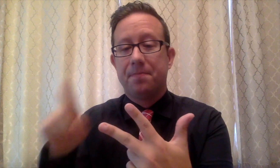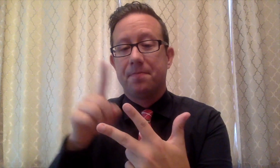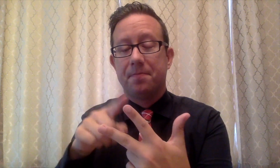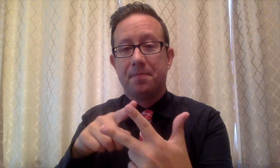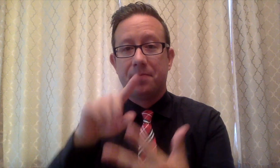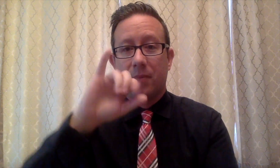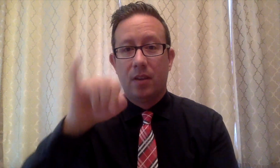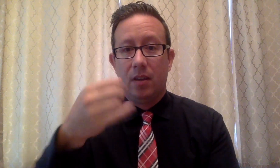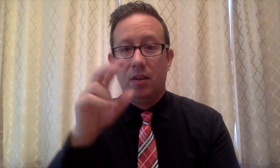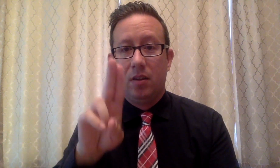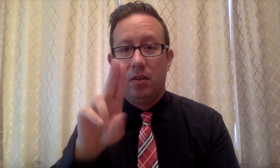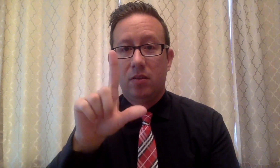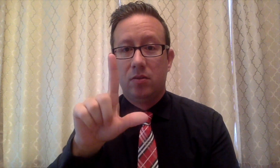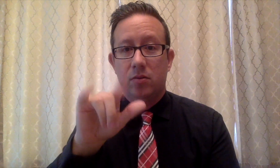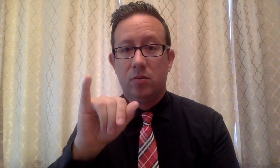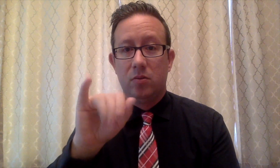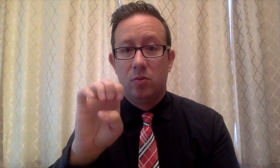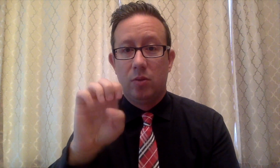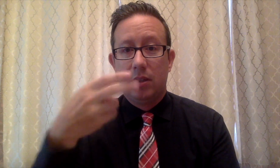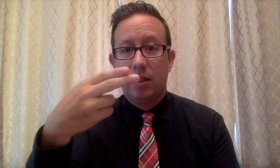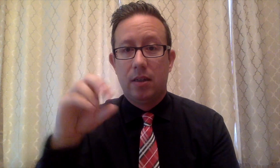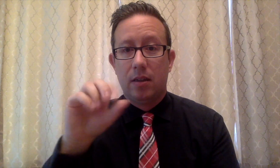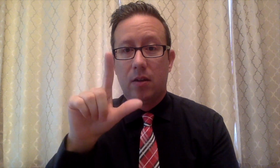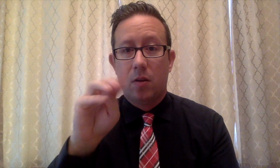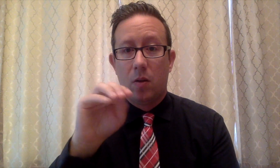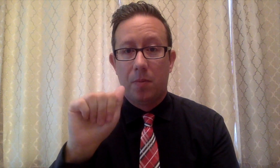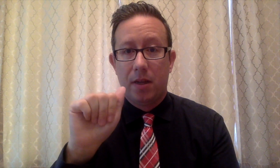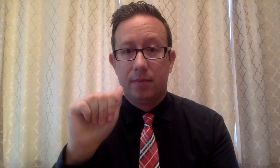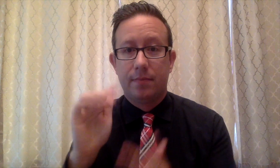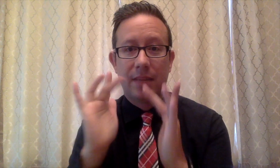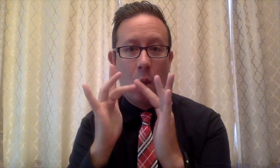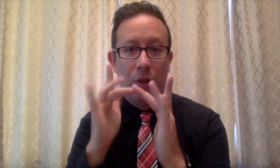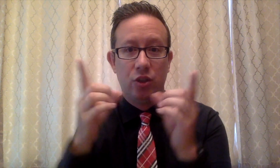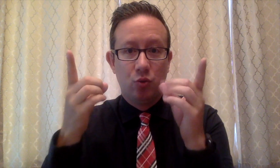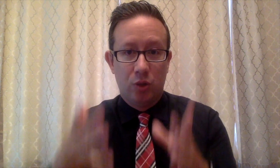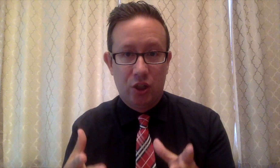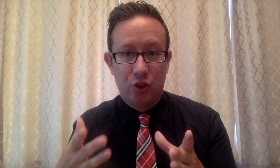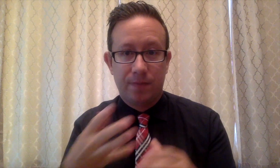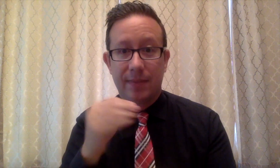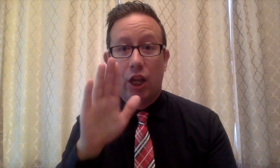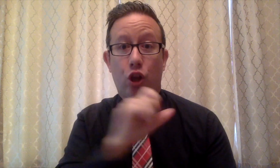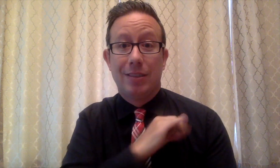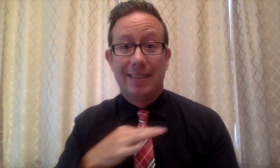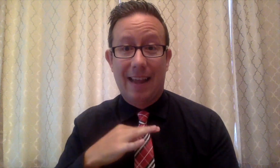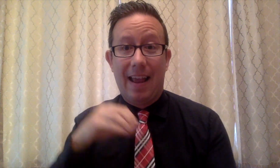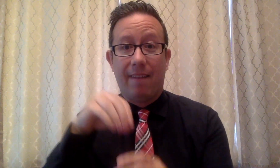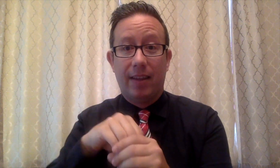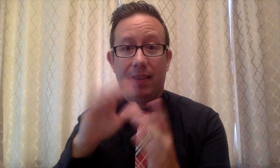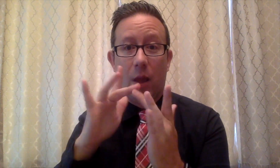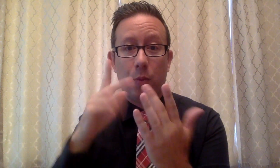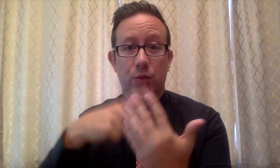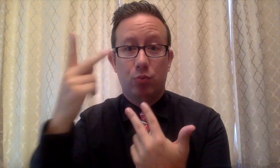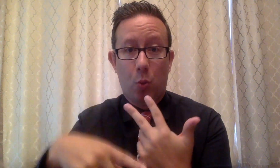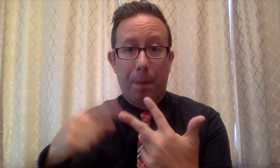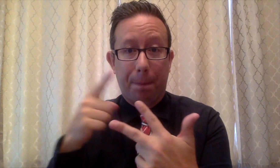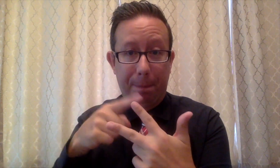as well as Julie Holma, Outreach Director, and her staff at the Outreach Program,